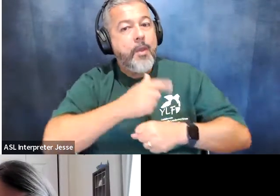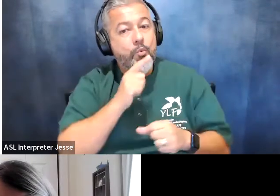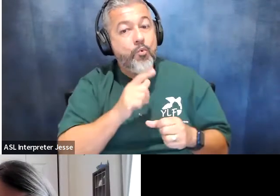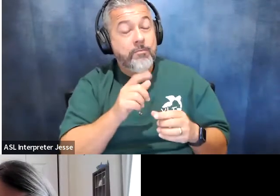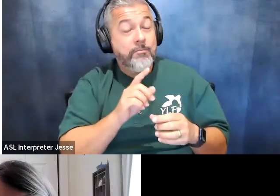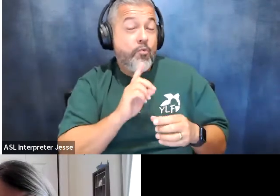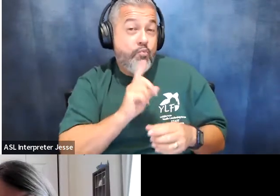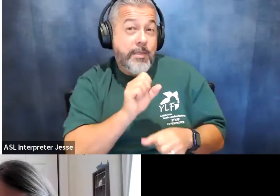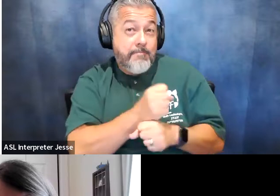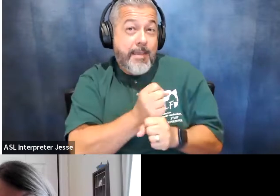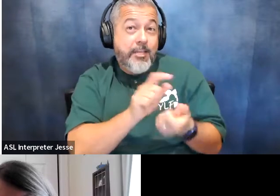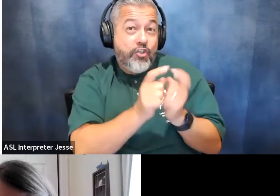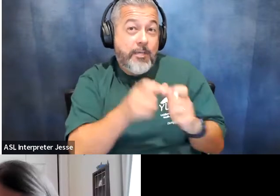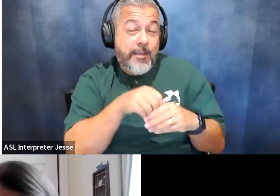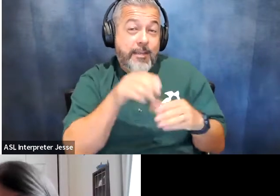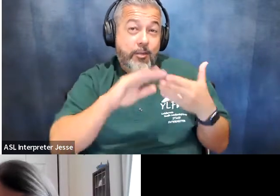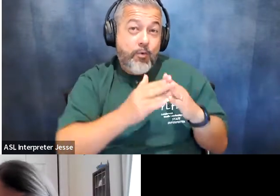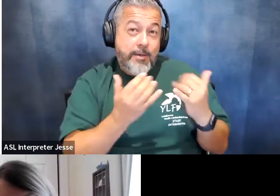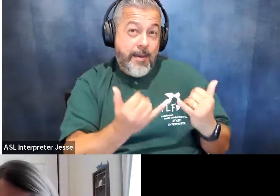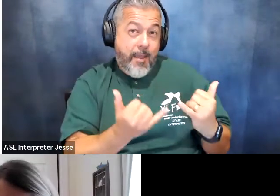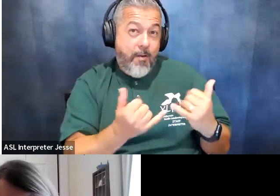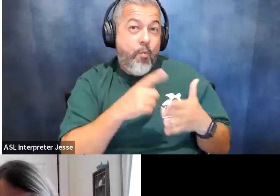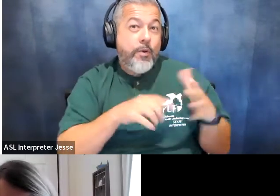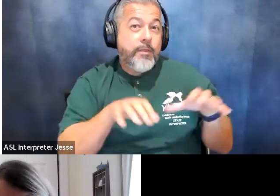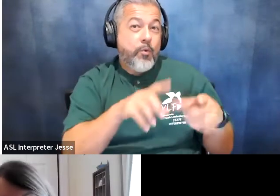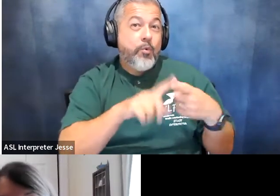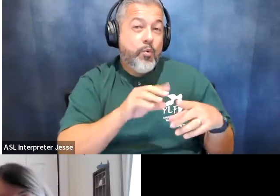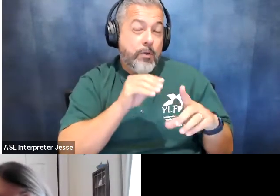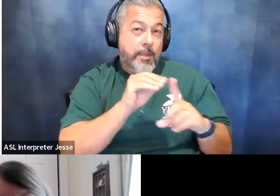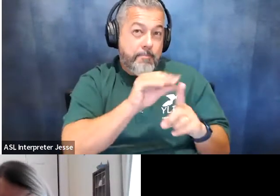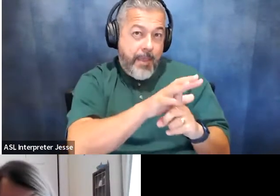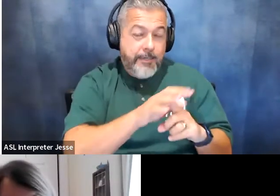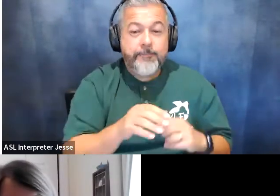change in their communities and what they have done to impact so carrie is here we are also going